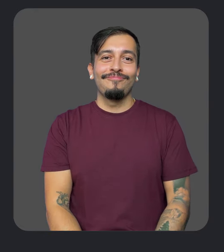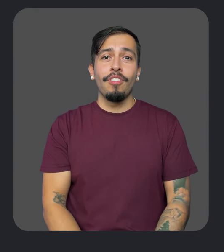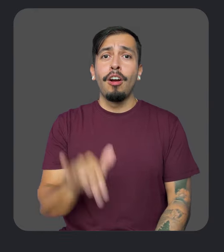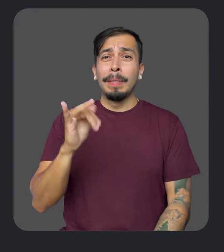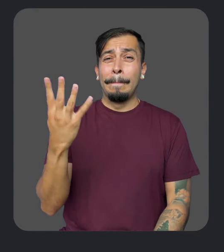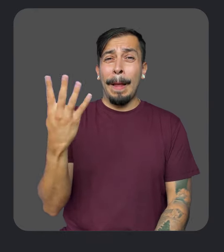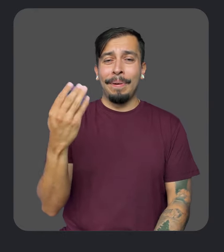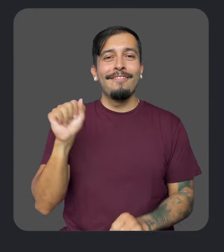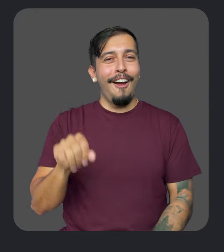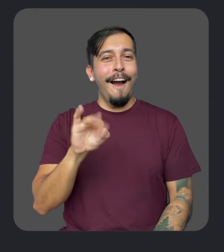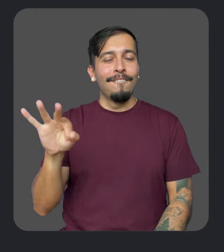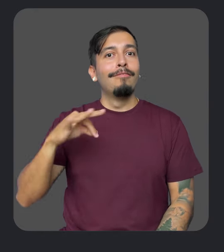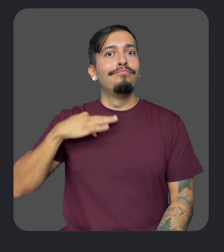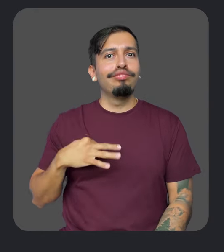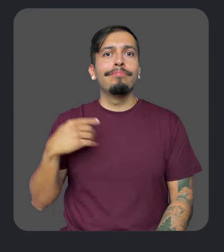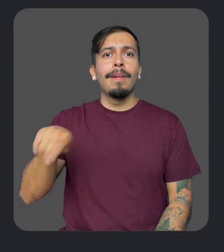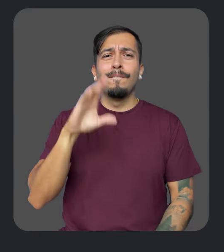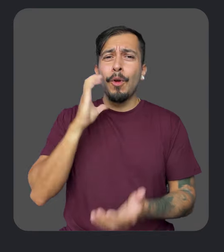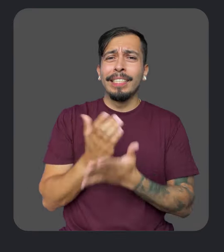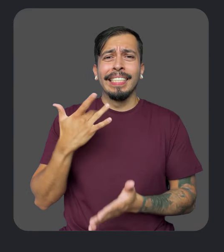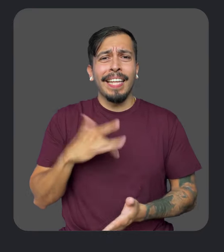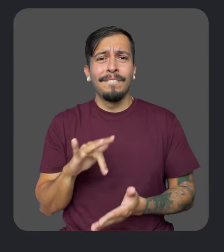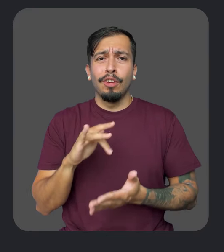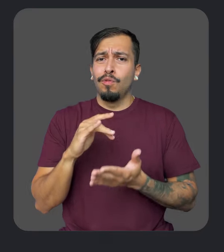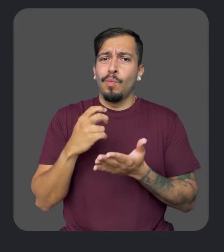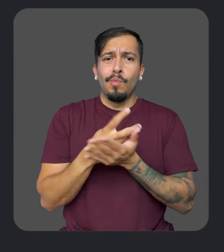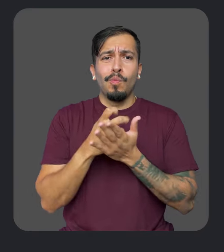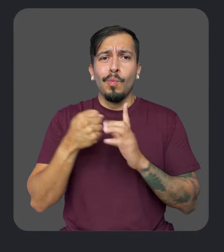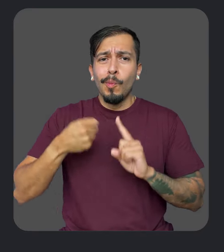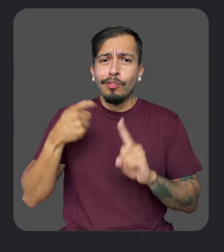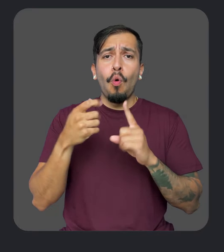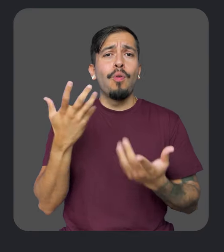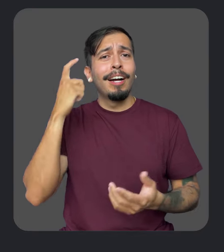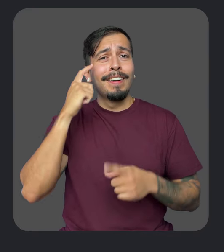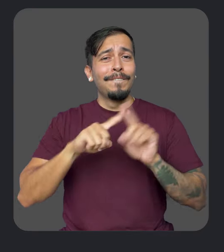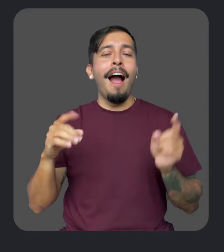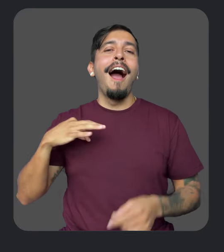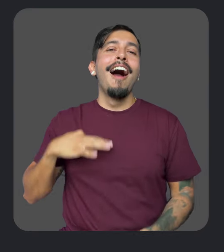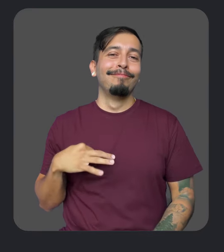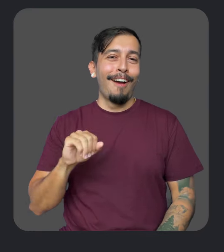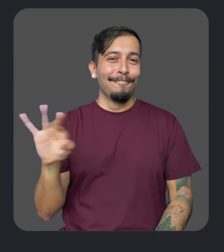You can also turn off the blinking text cursor, which can be helpful for people with photosensitive seizure triggers or cognitive differences.